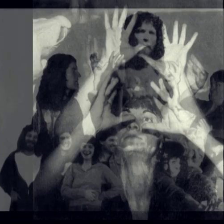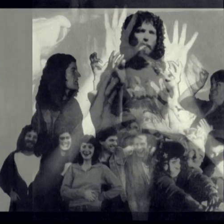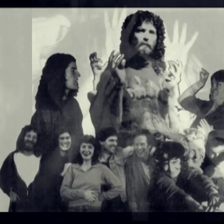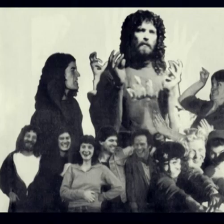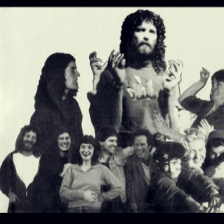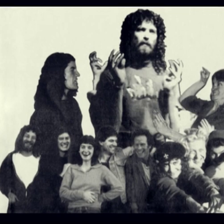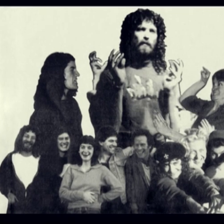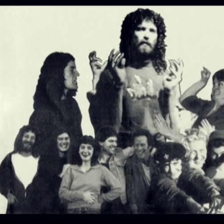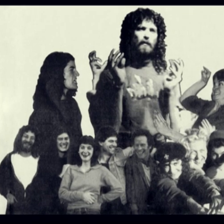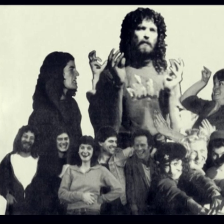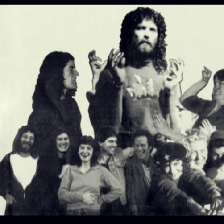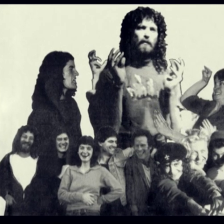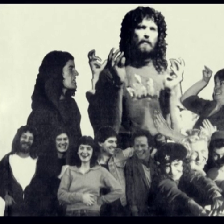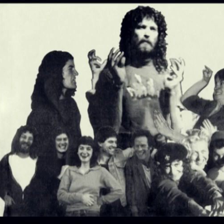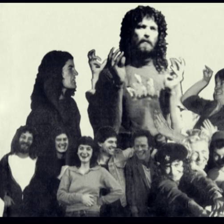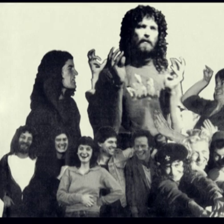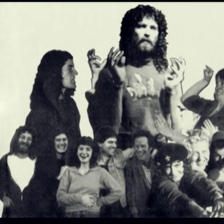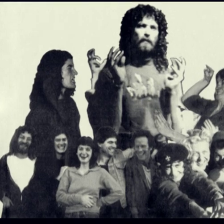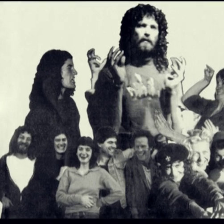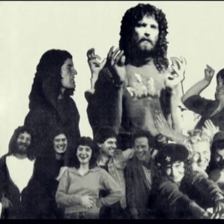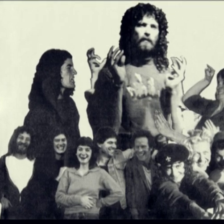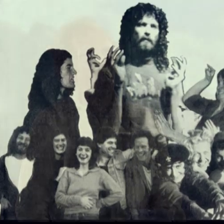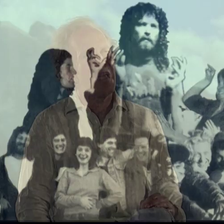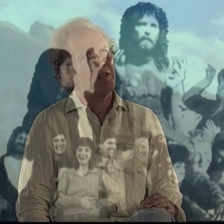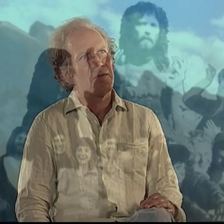Donna Kachites and Debbie Rennie,